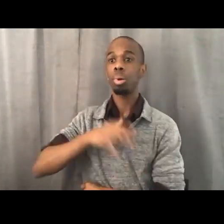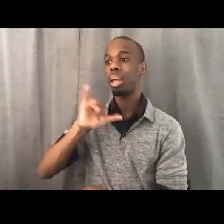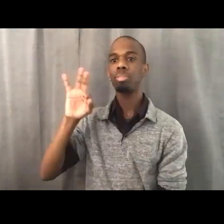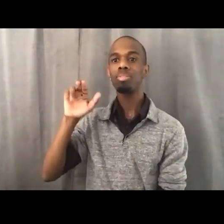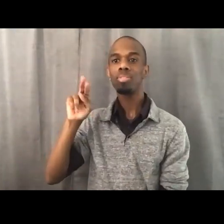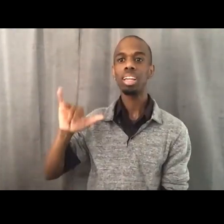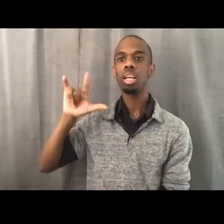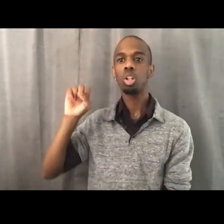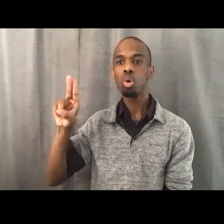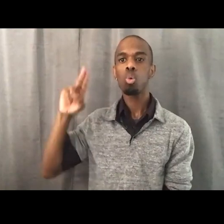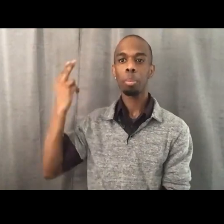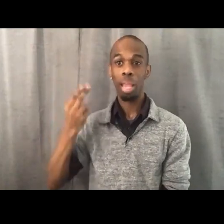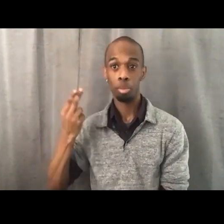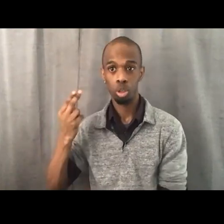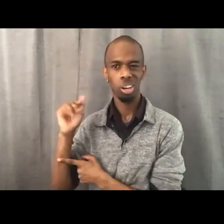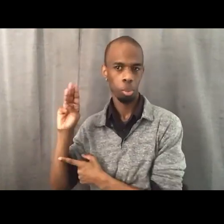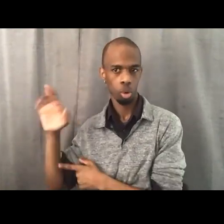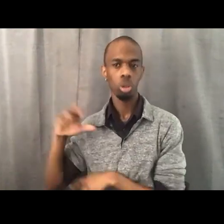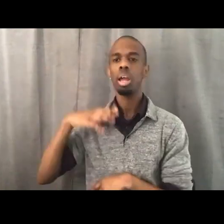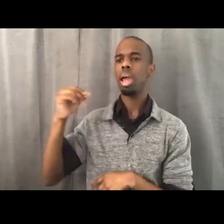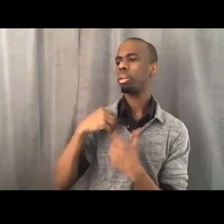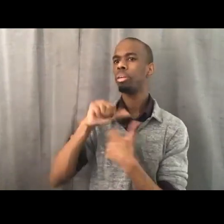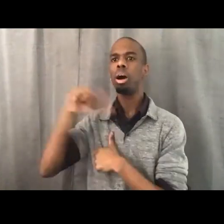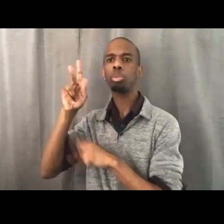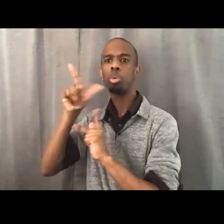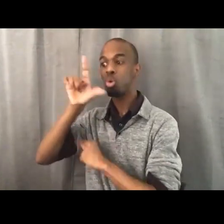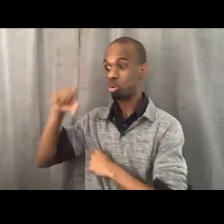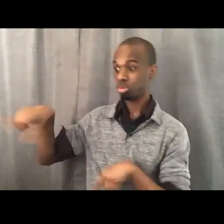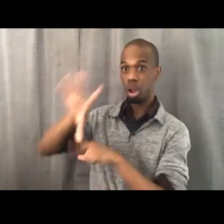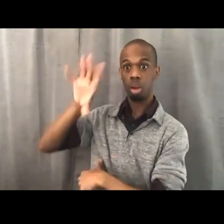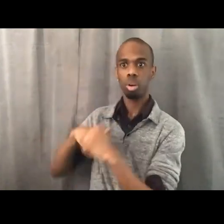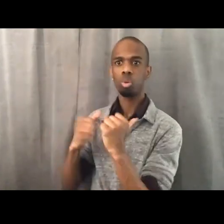and people who were engaged in the Civil Rights struggle.